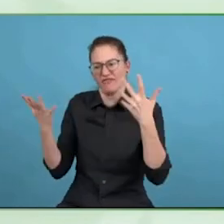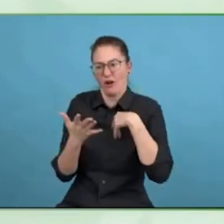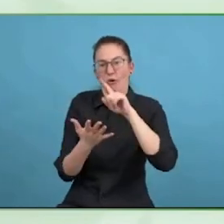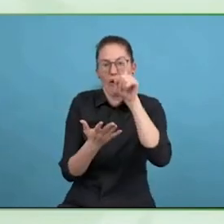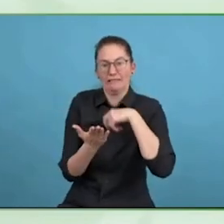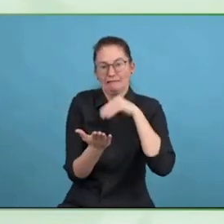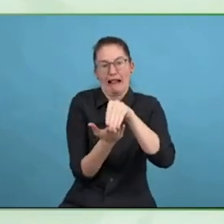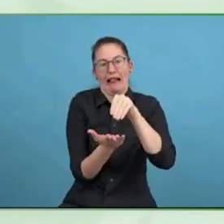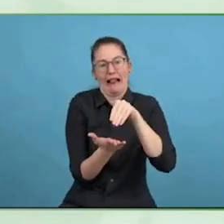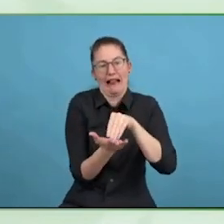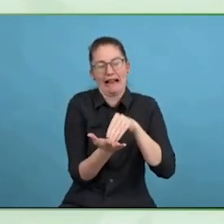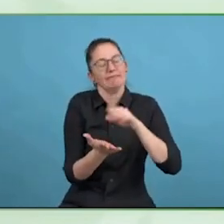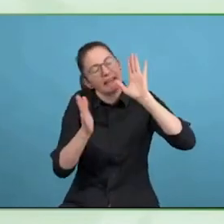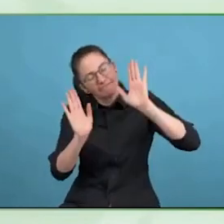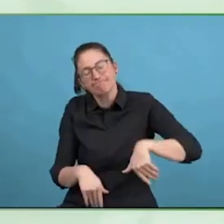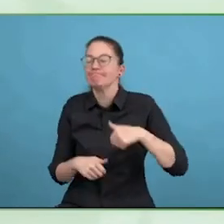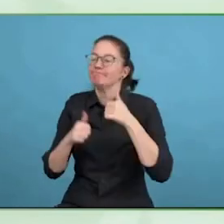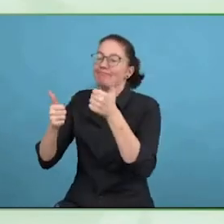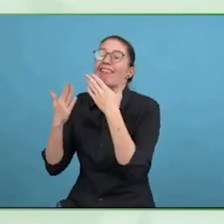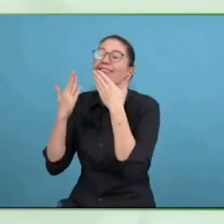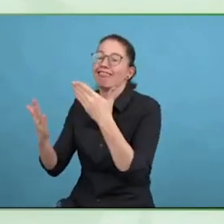So really from the people who matter.